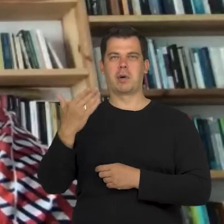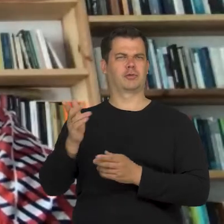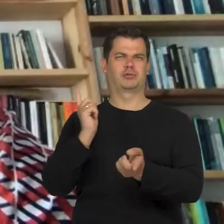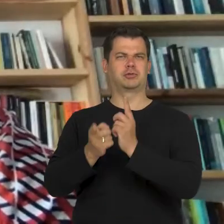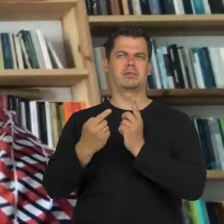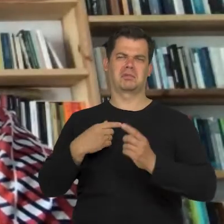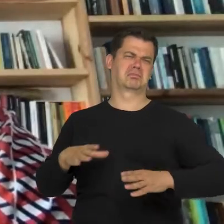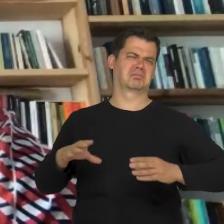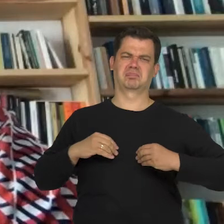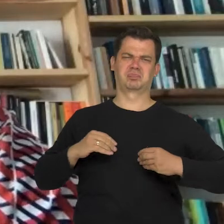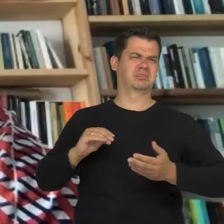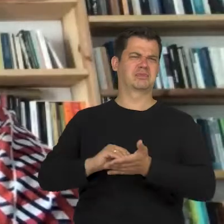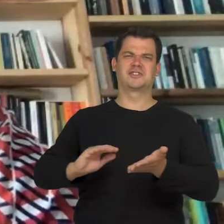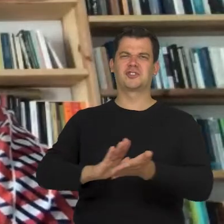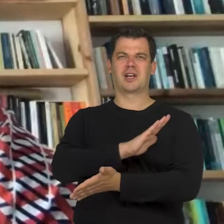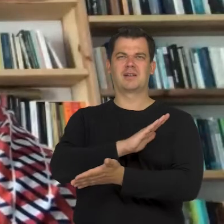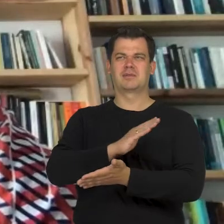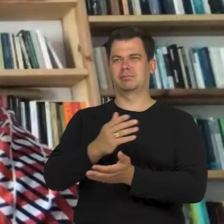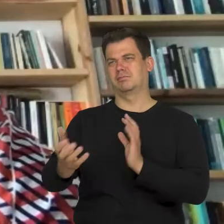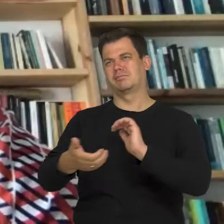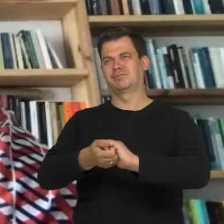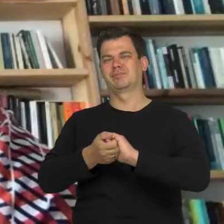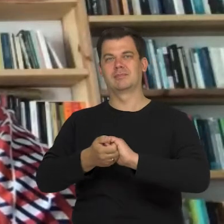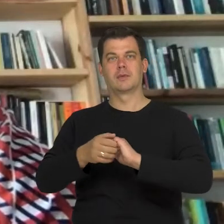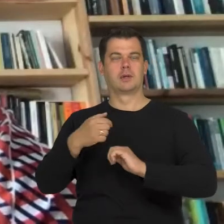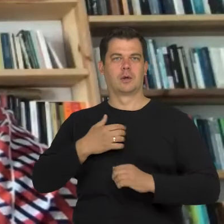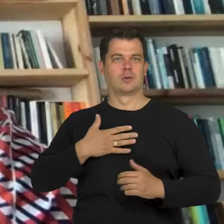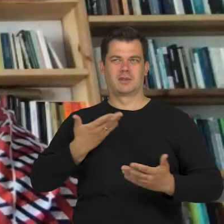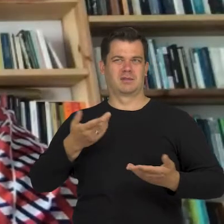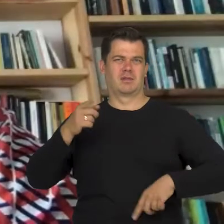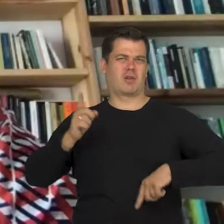I really quickly decided that this was a completely normal image